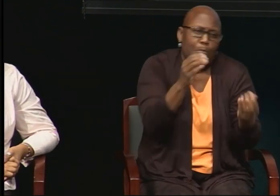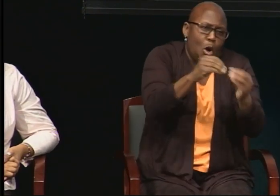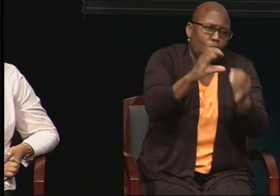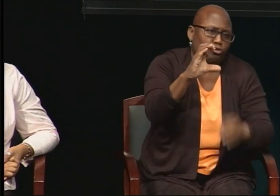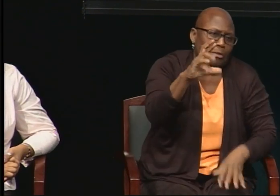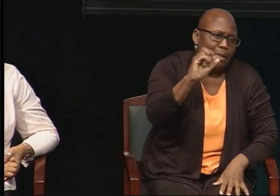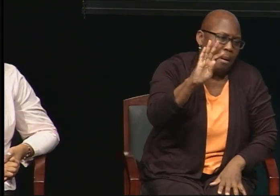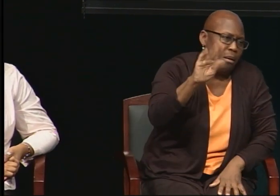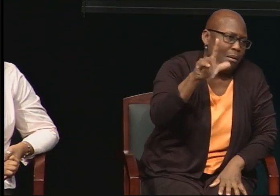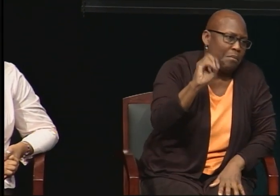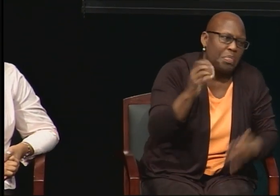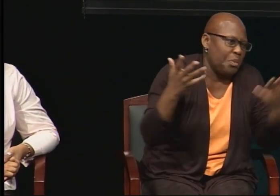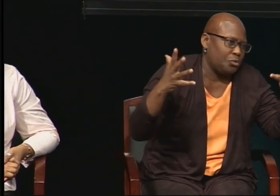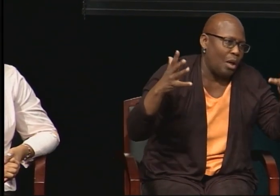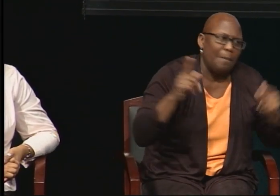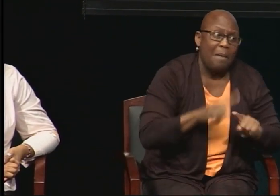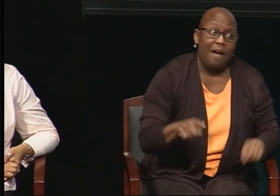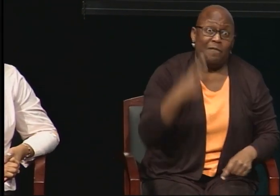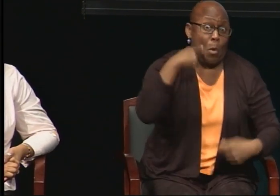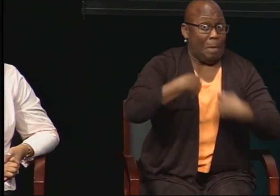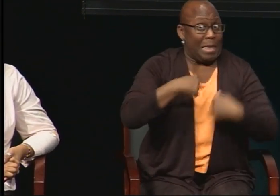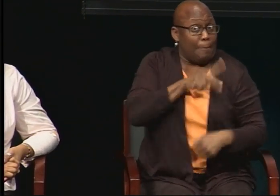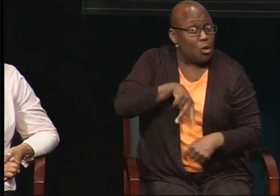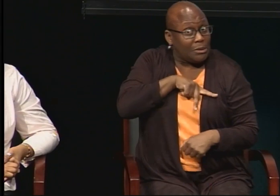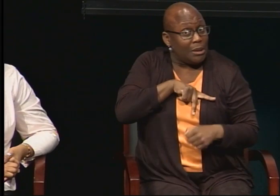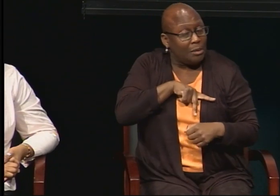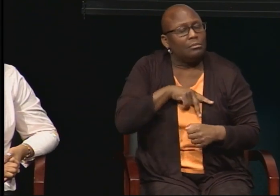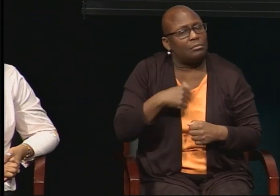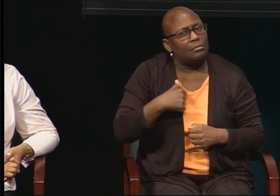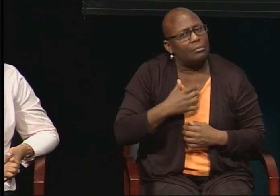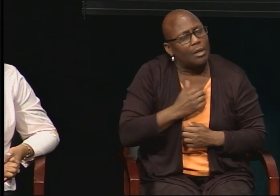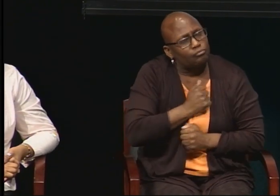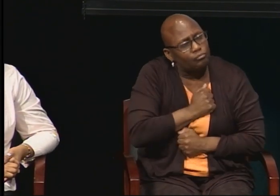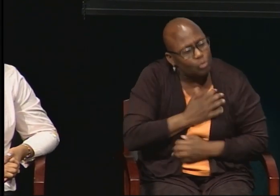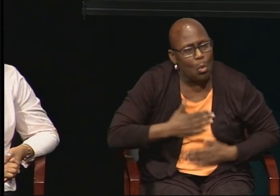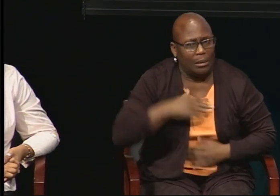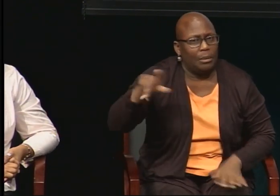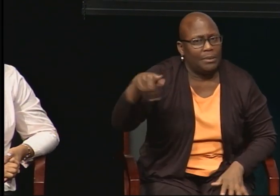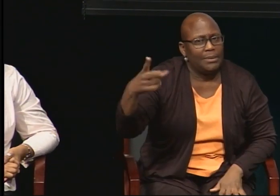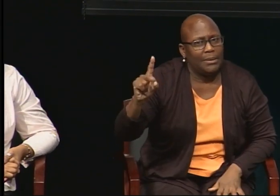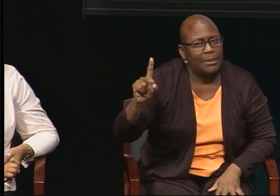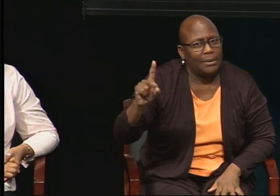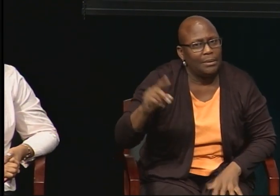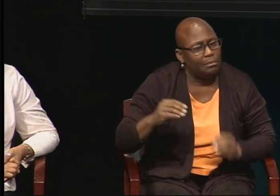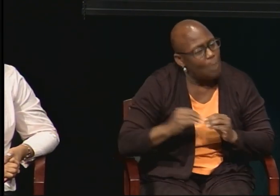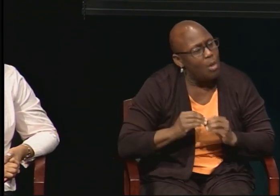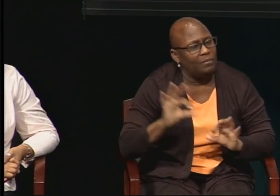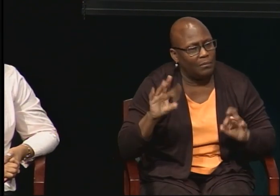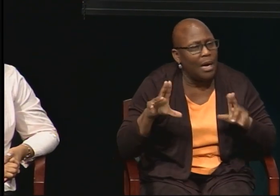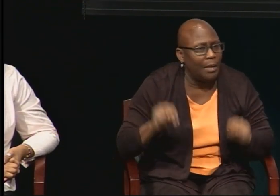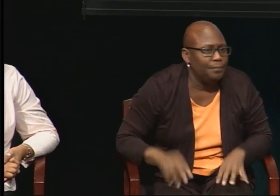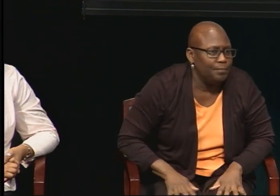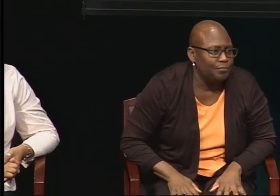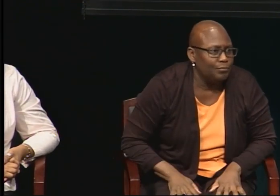I really enjoyed achieving and earning my PhD degree.